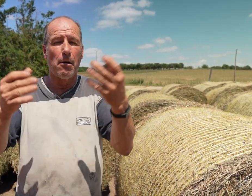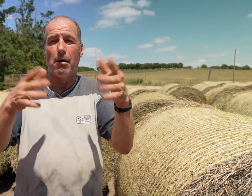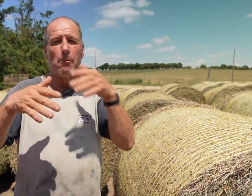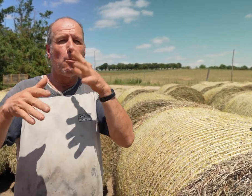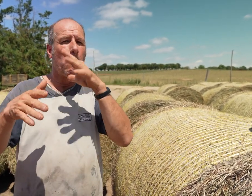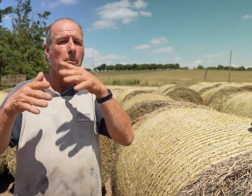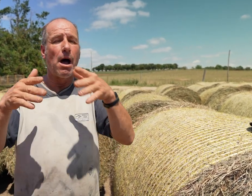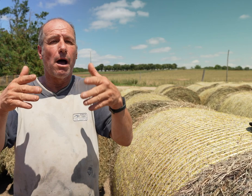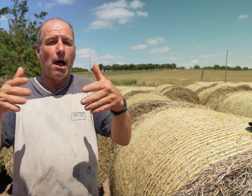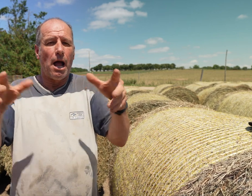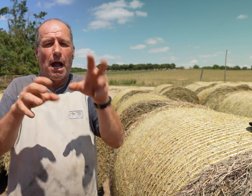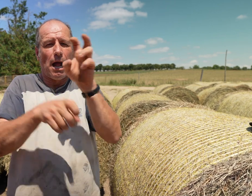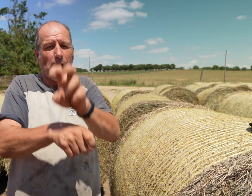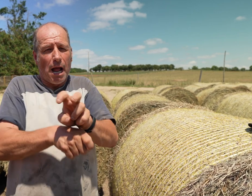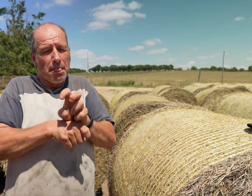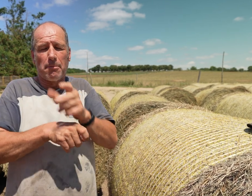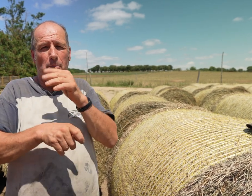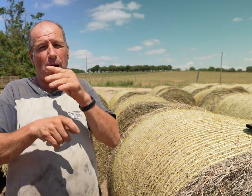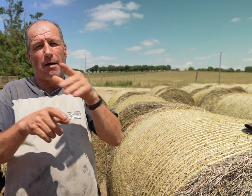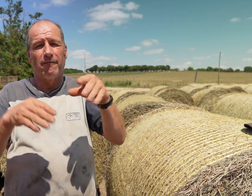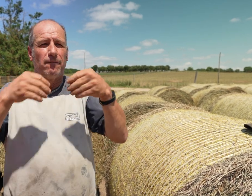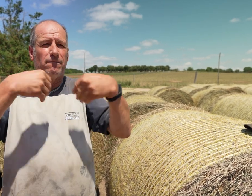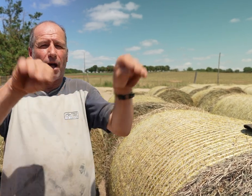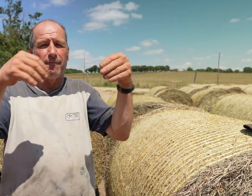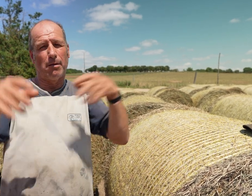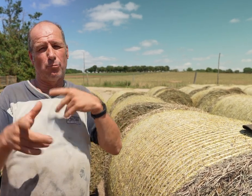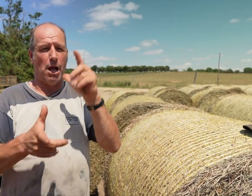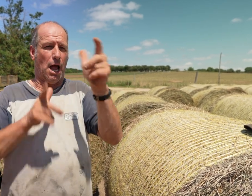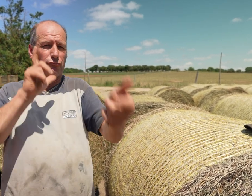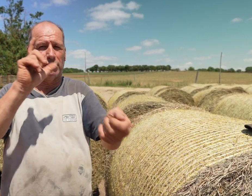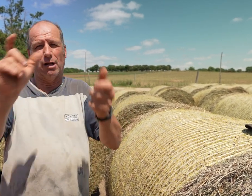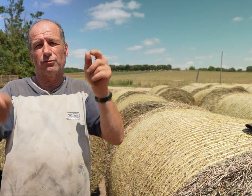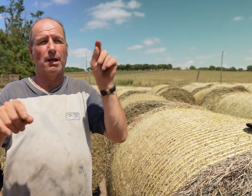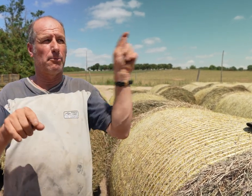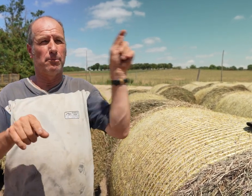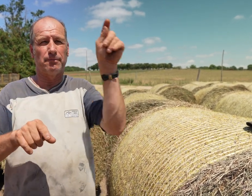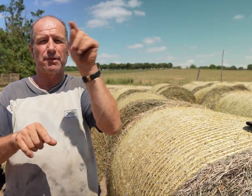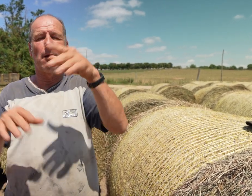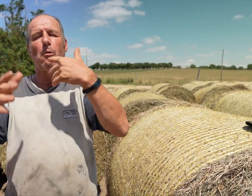they were retired and sold to the public.